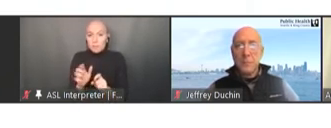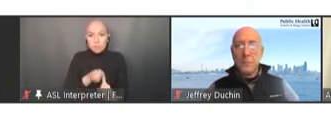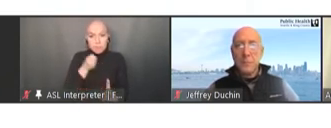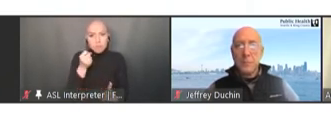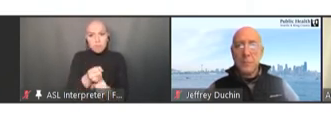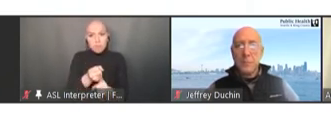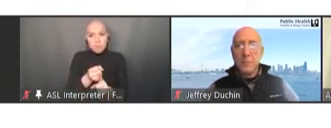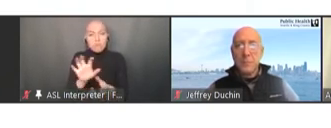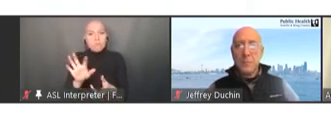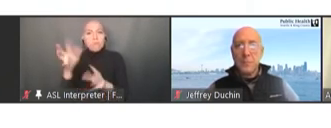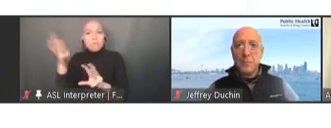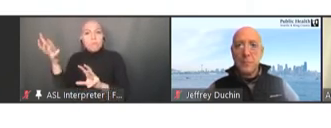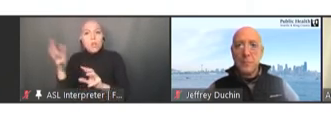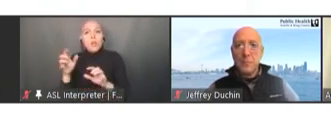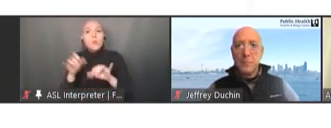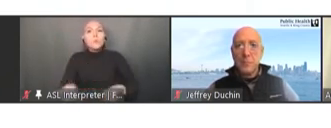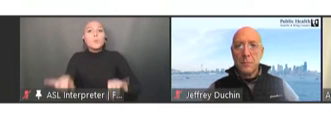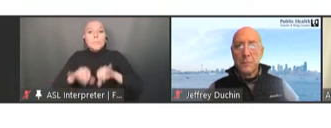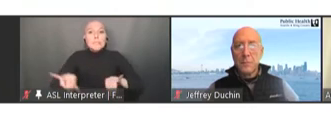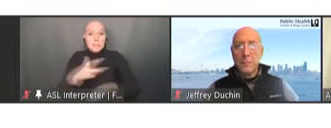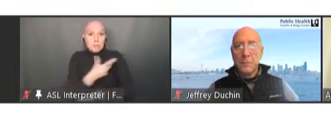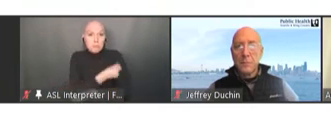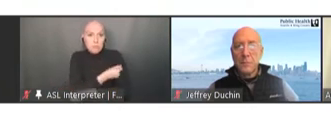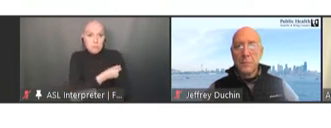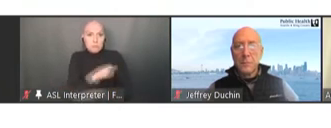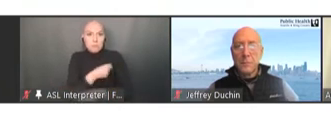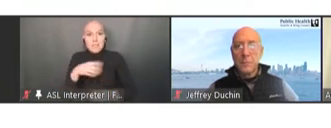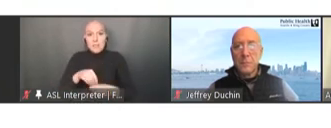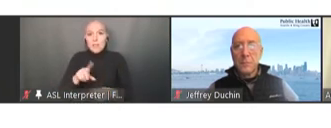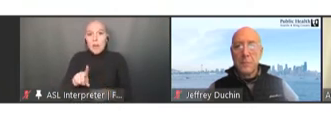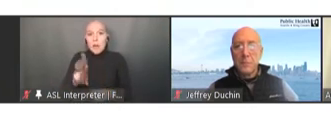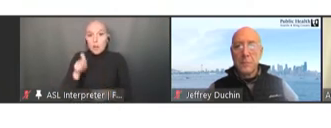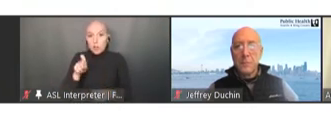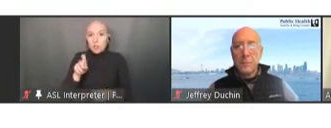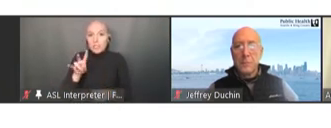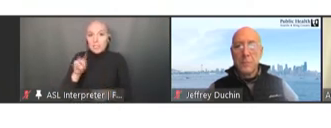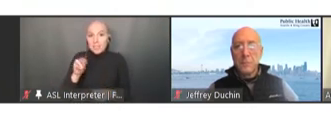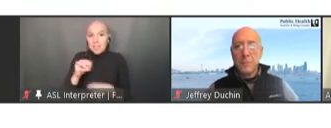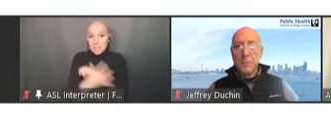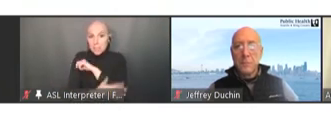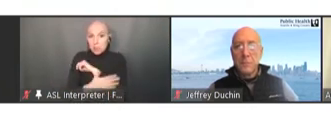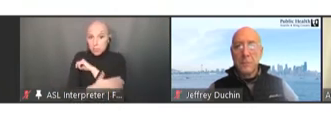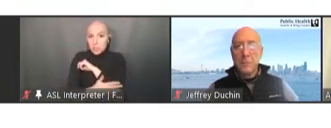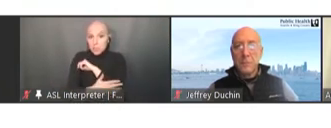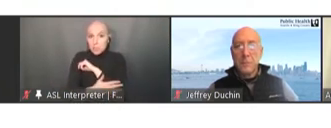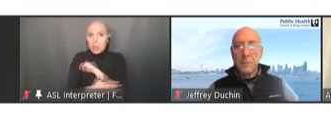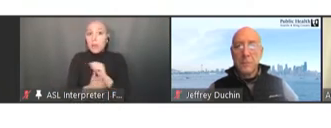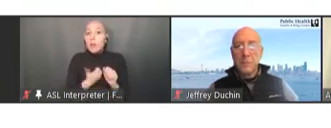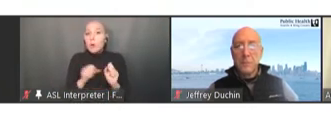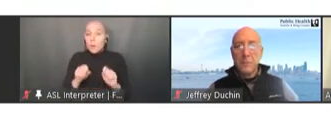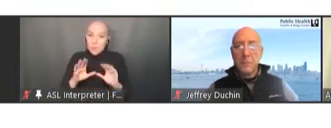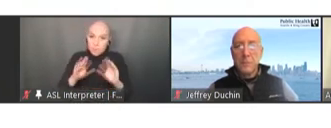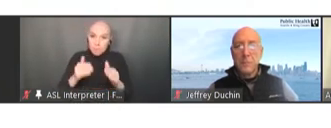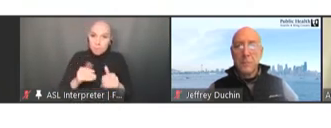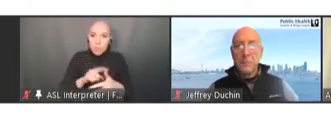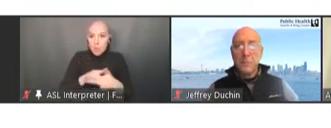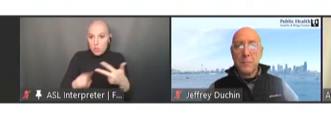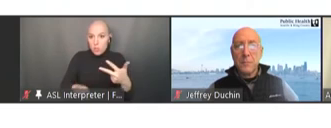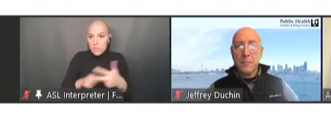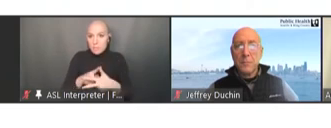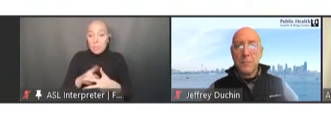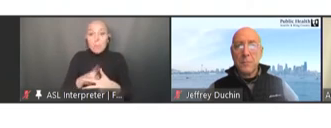so we were able to triangulate three data sources: vaccine doses administered in 2019 and 2020